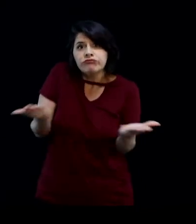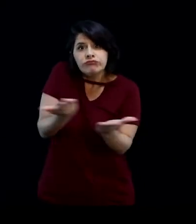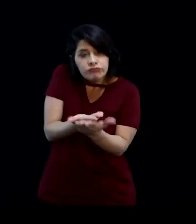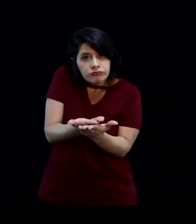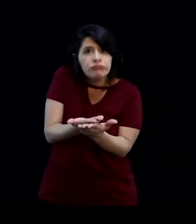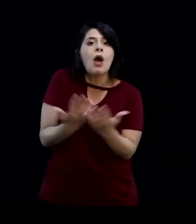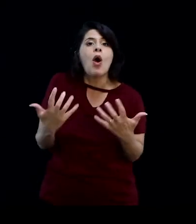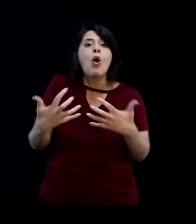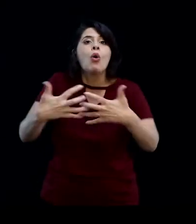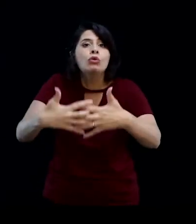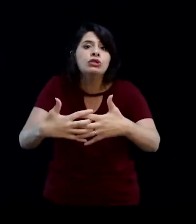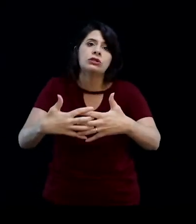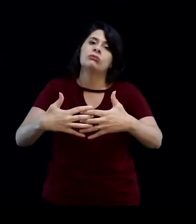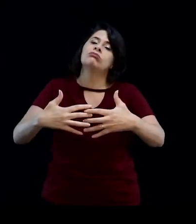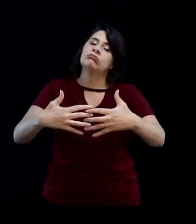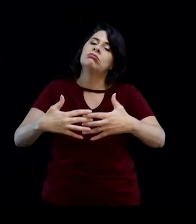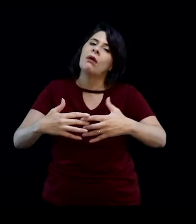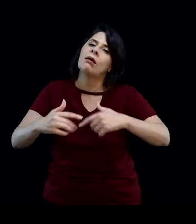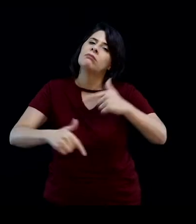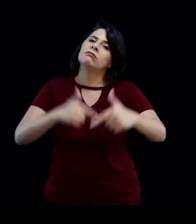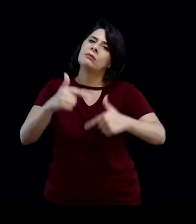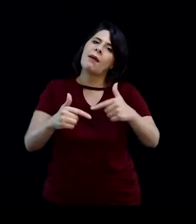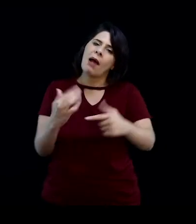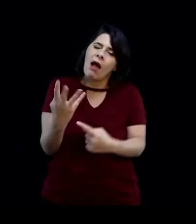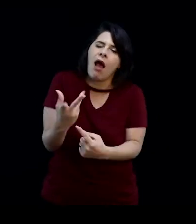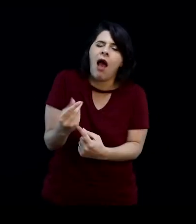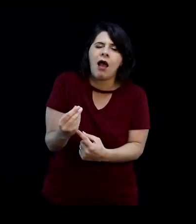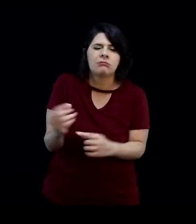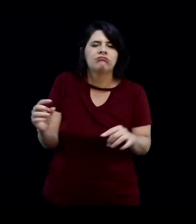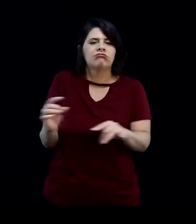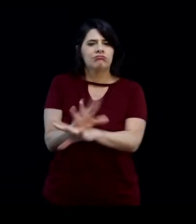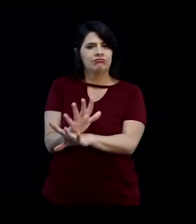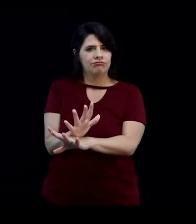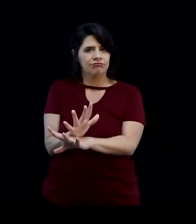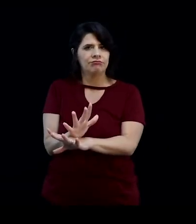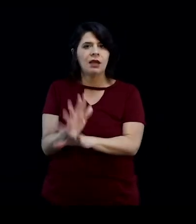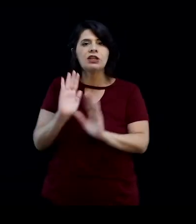But they already had a chromatic universe,